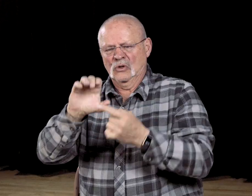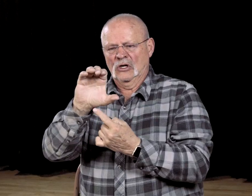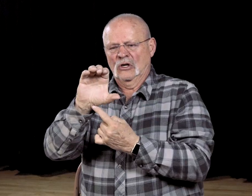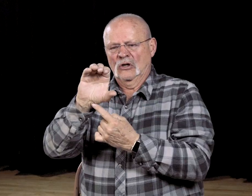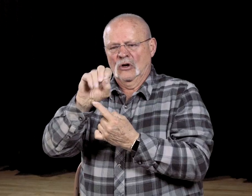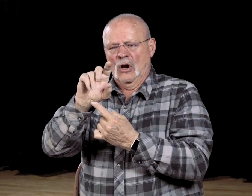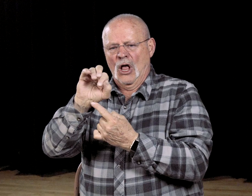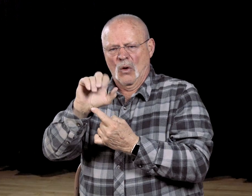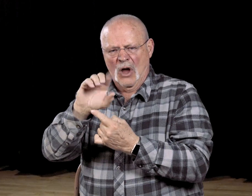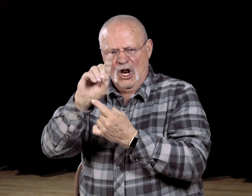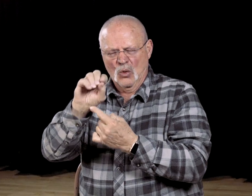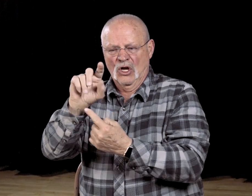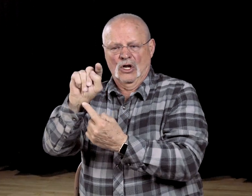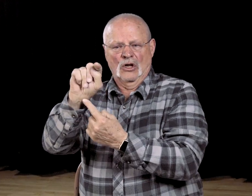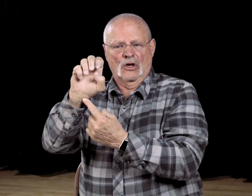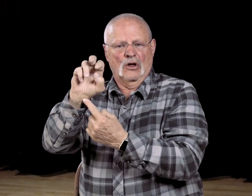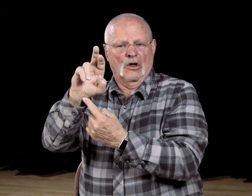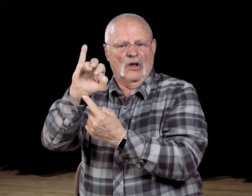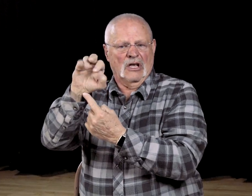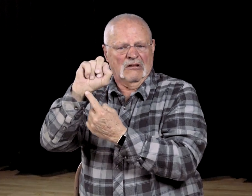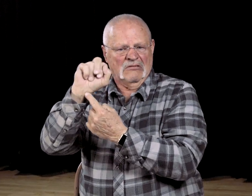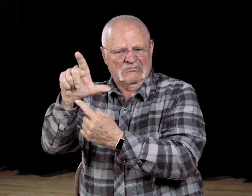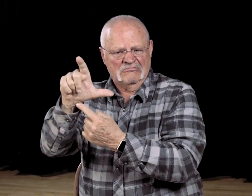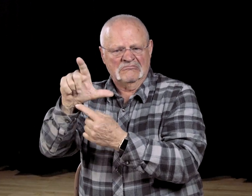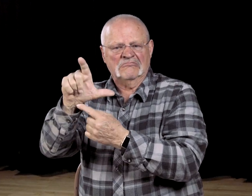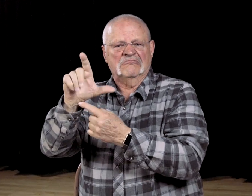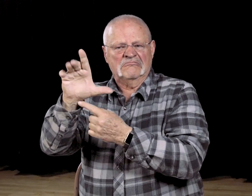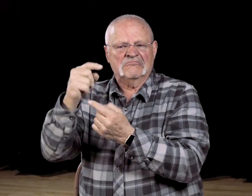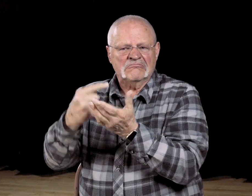He went to the Colorado Territorial Legislature